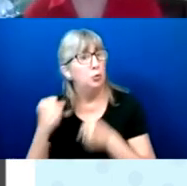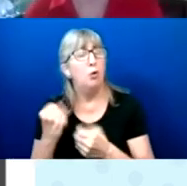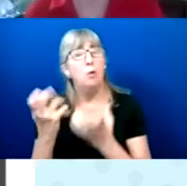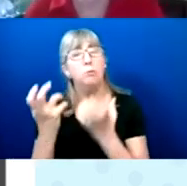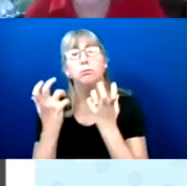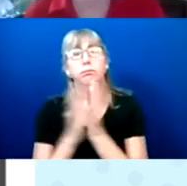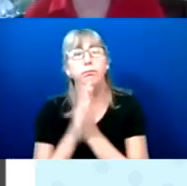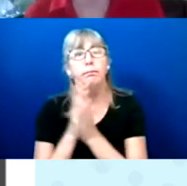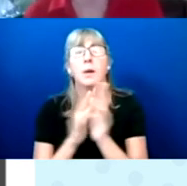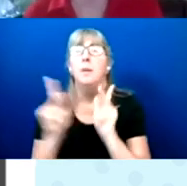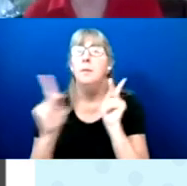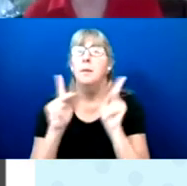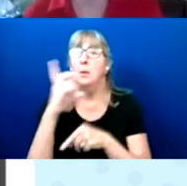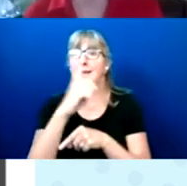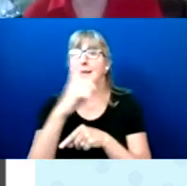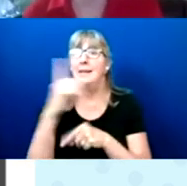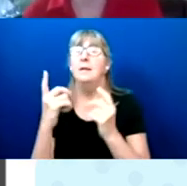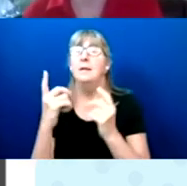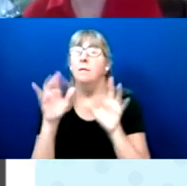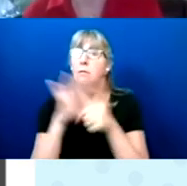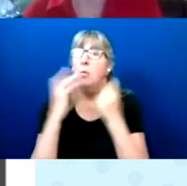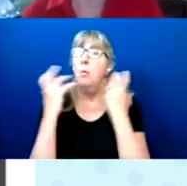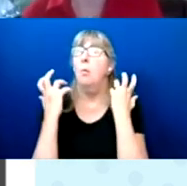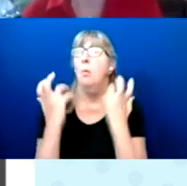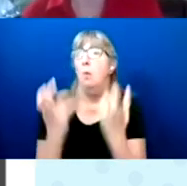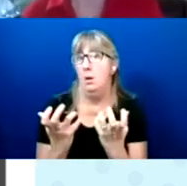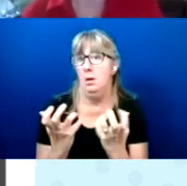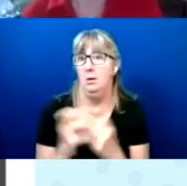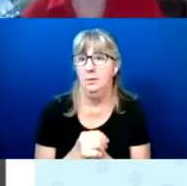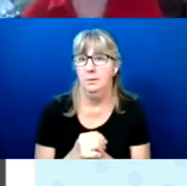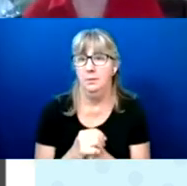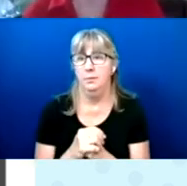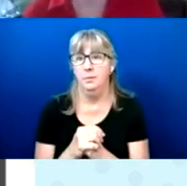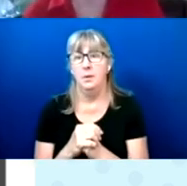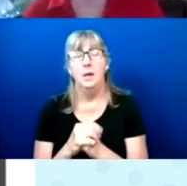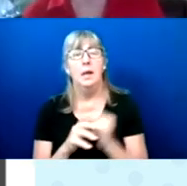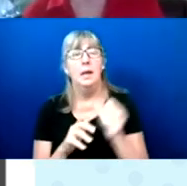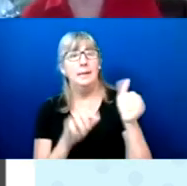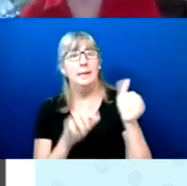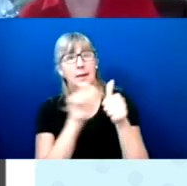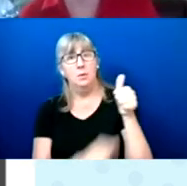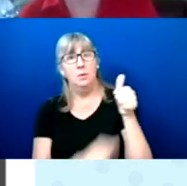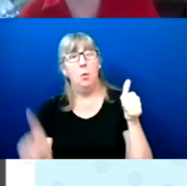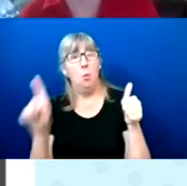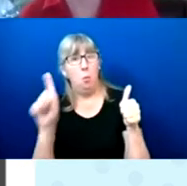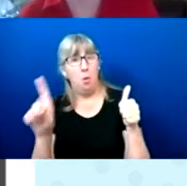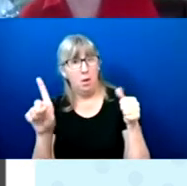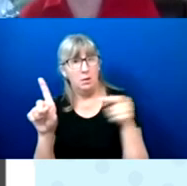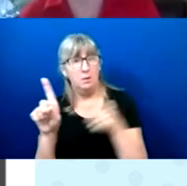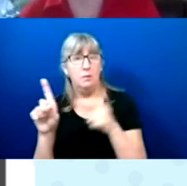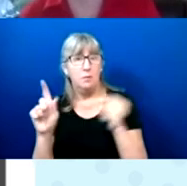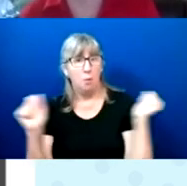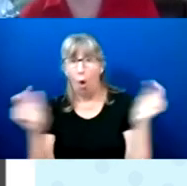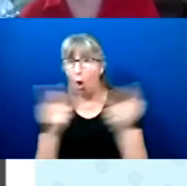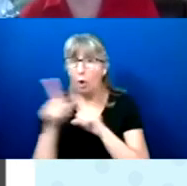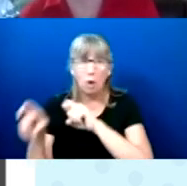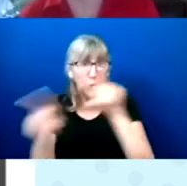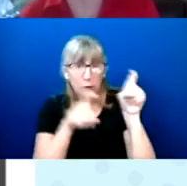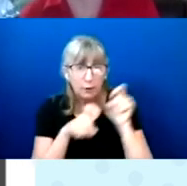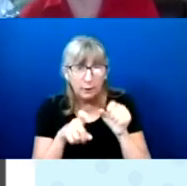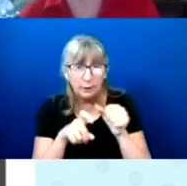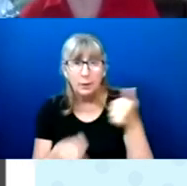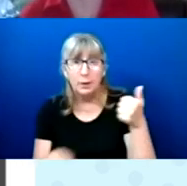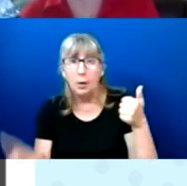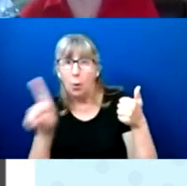And 1 out of 10 all the surveys we were looking at were completed by African-American voters.